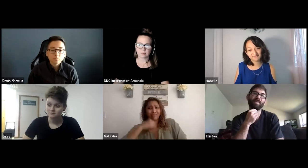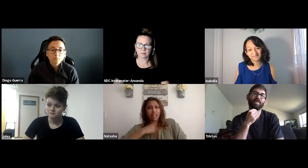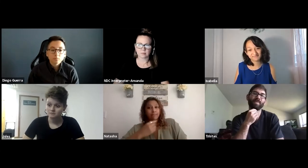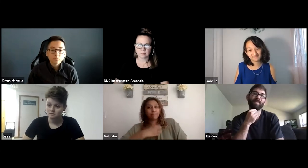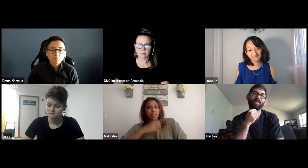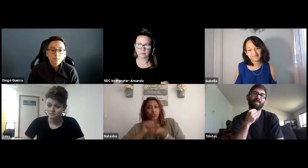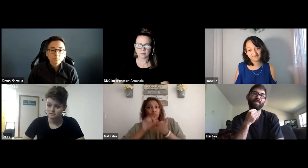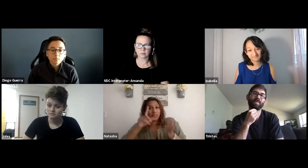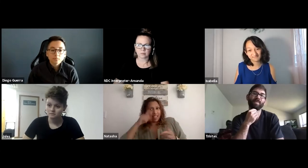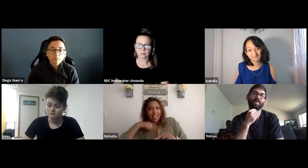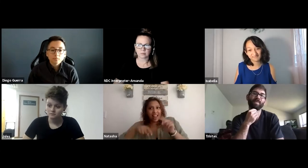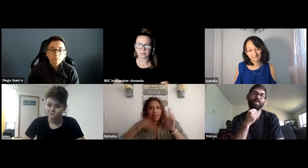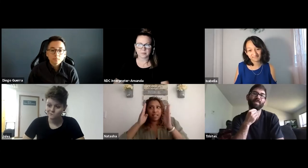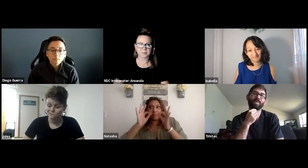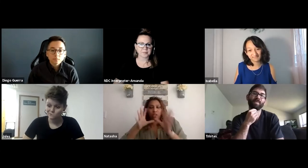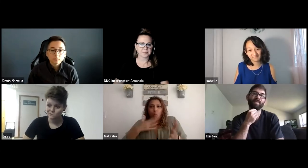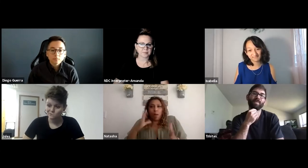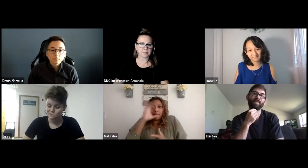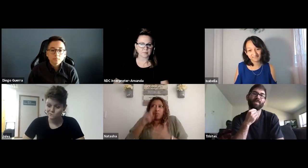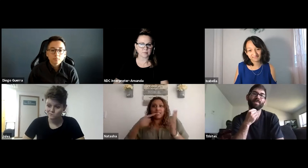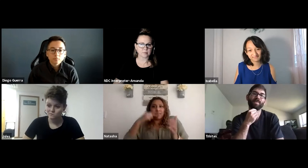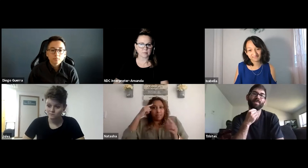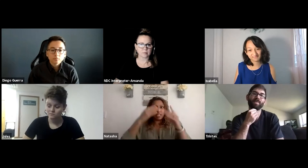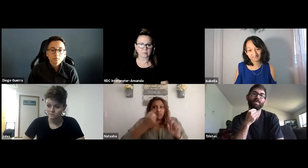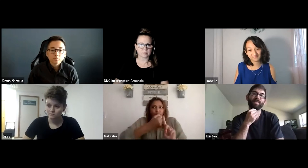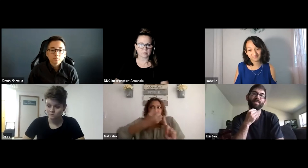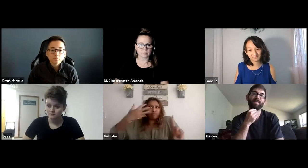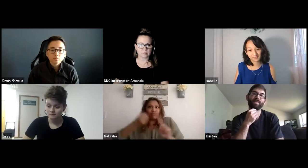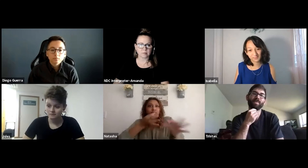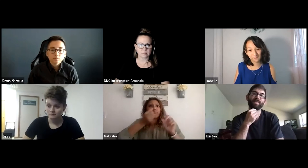and it's tough to capture that's going on in a physical classroom like that, but online,